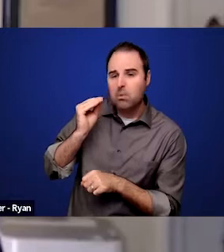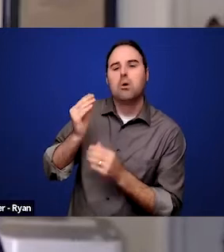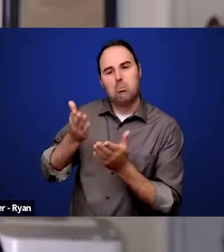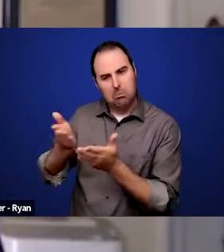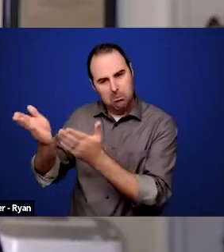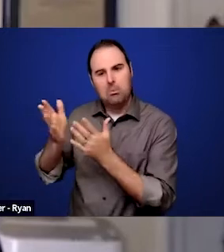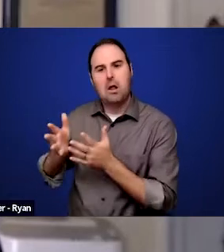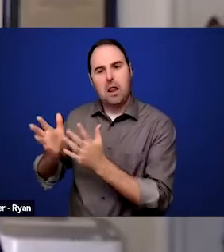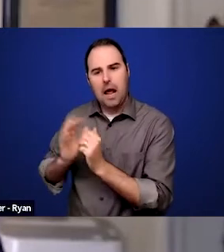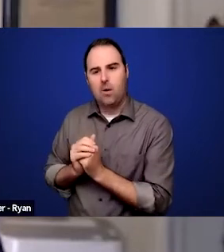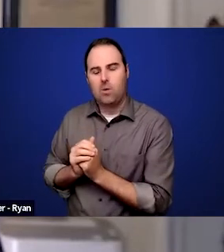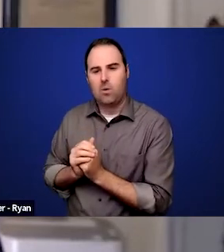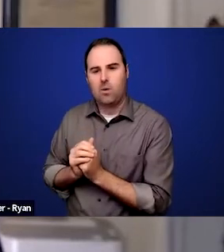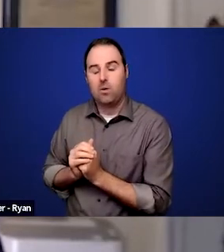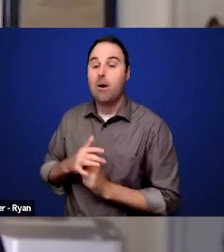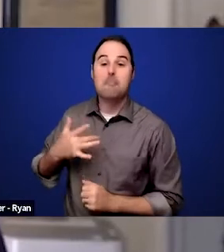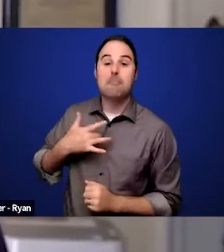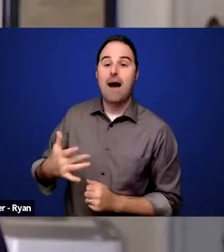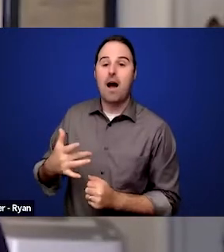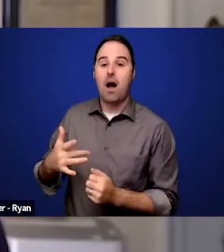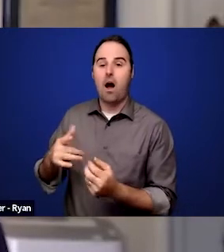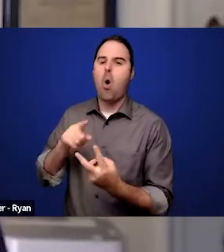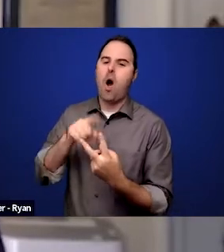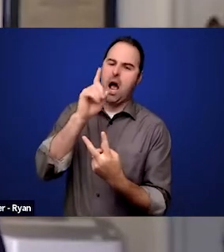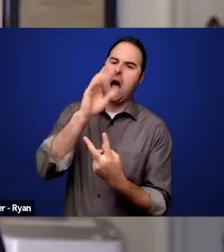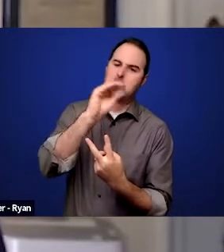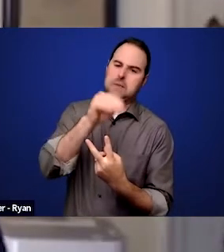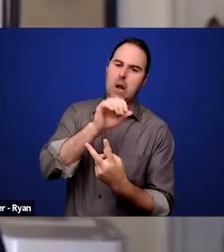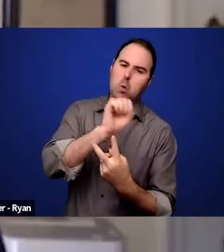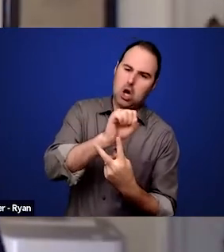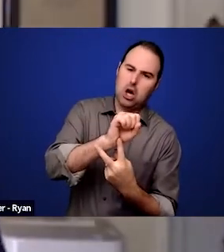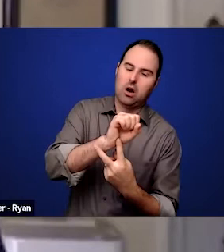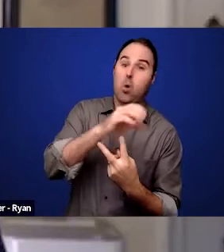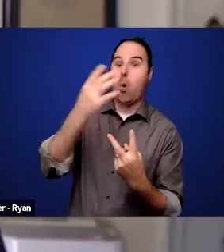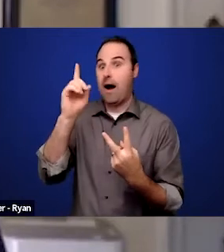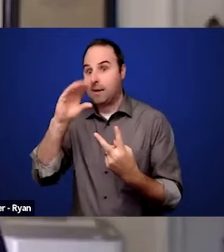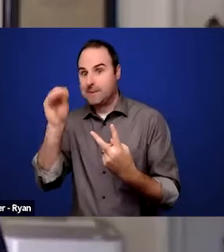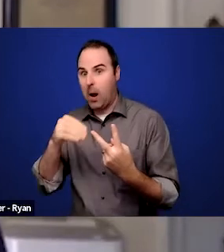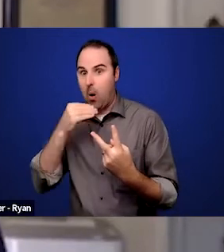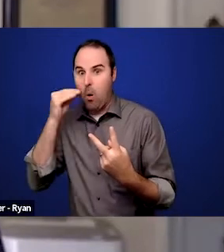where someone has to be a hundred percent at home or a hundred percent at work. You know, being able to be flexible about this